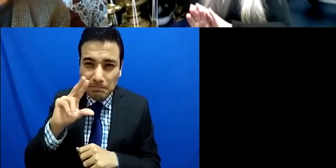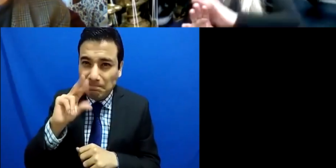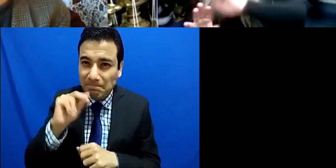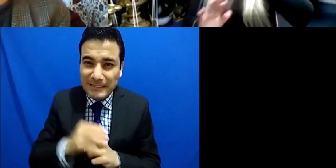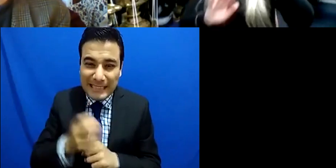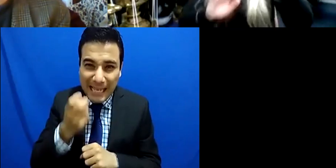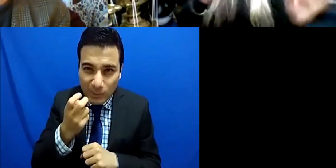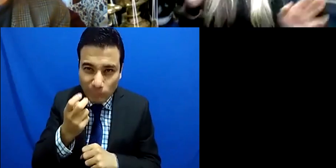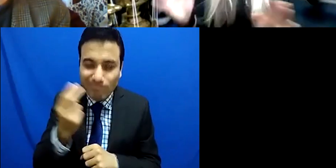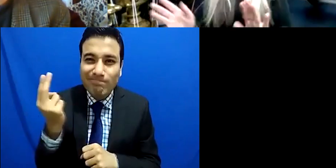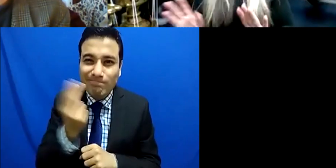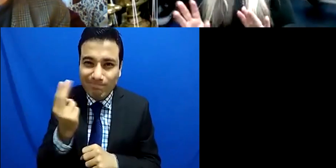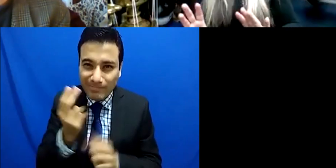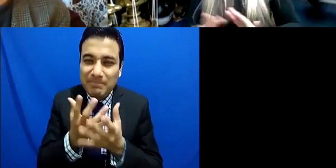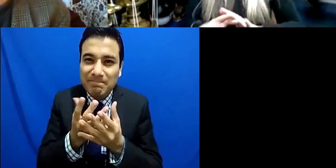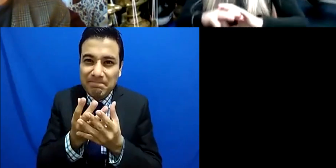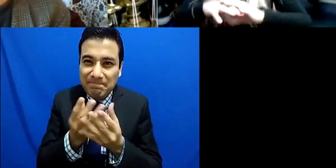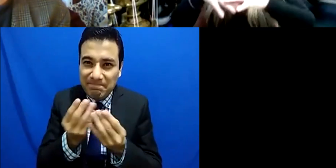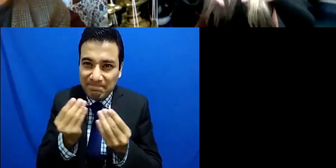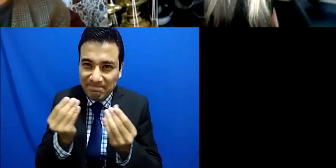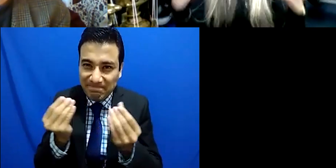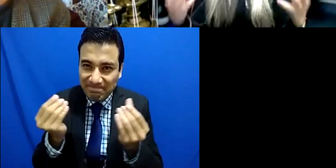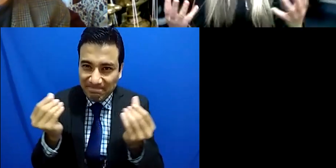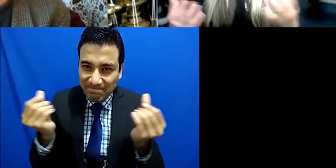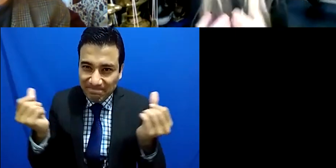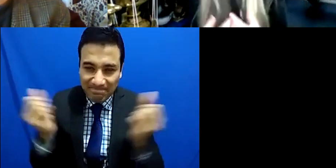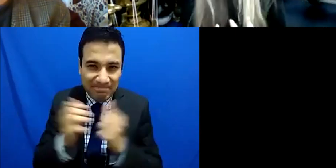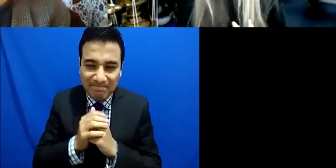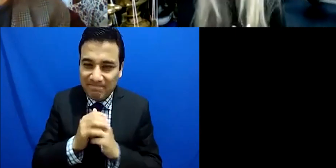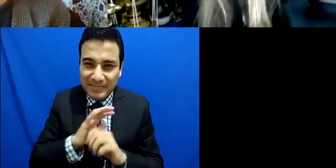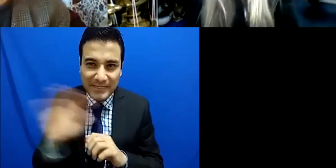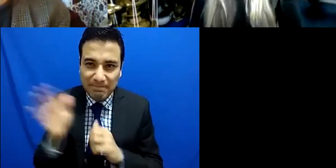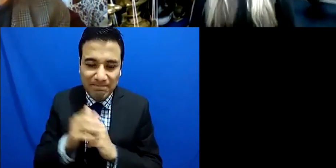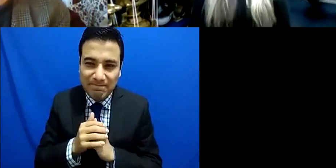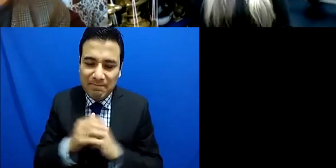the lines are completely blurred and that we are all capable and I think this has definitely been